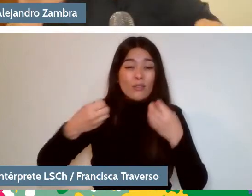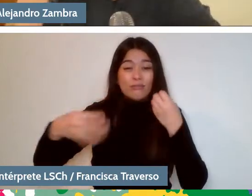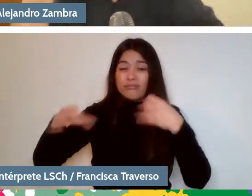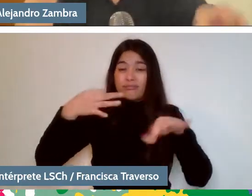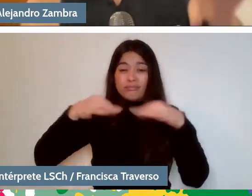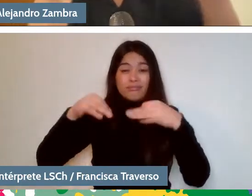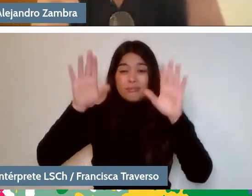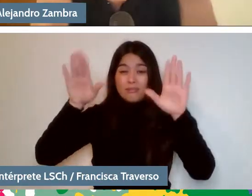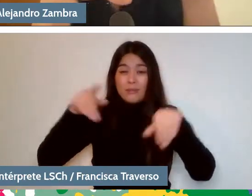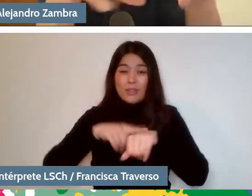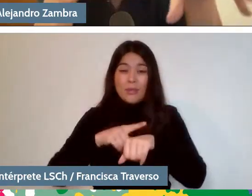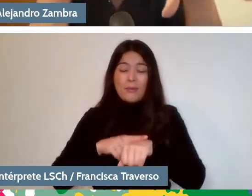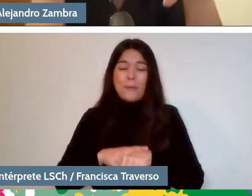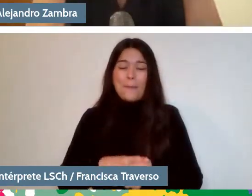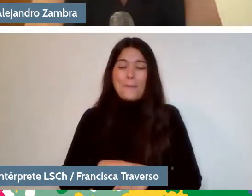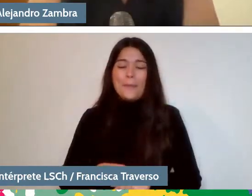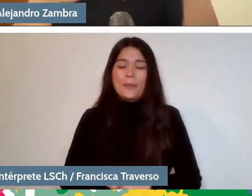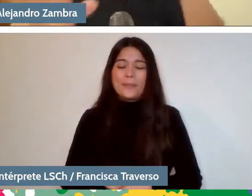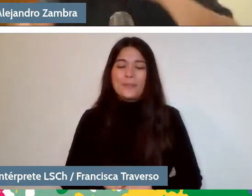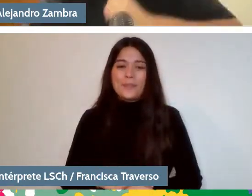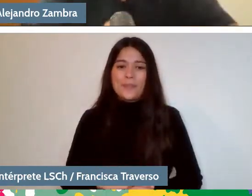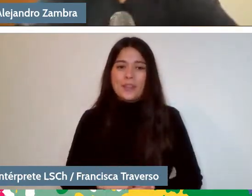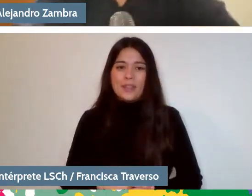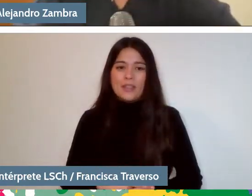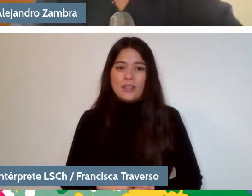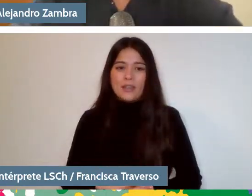but, for example,